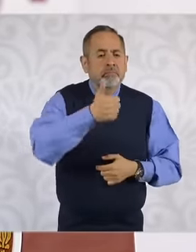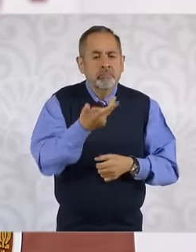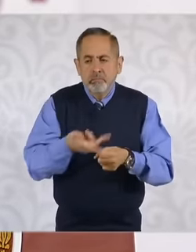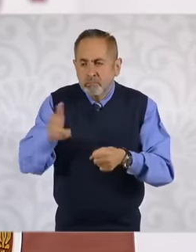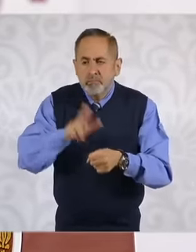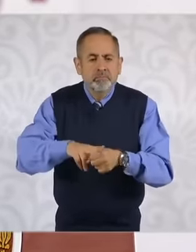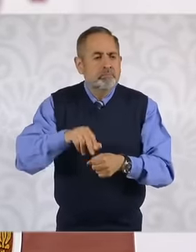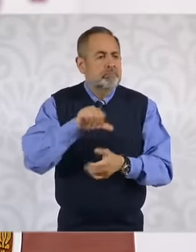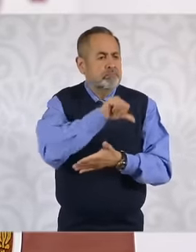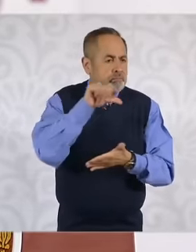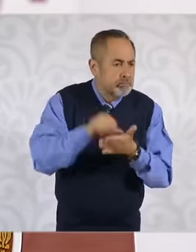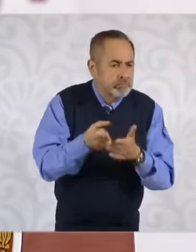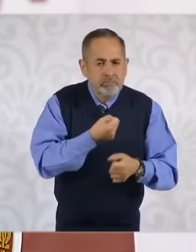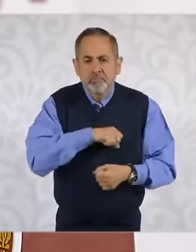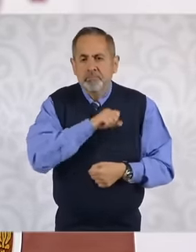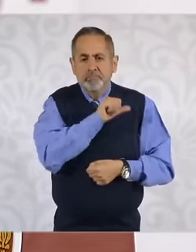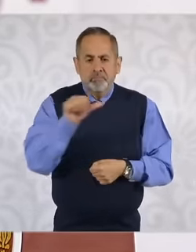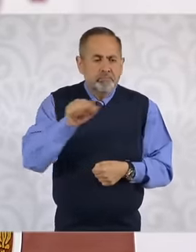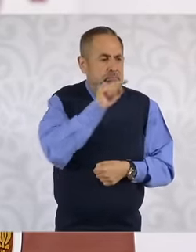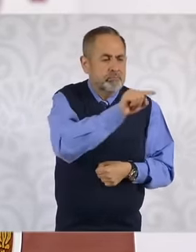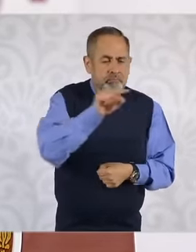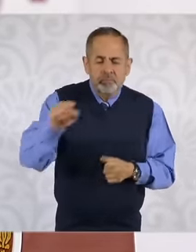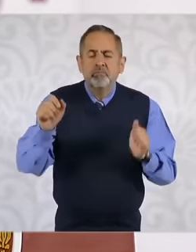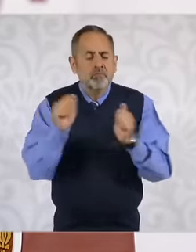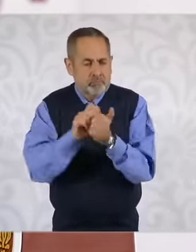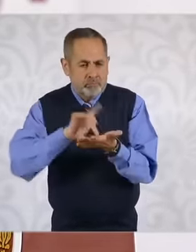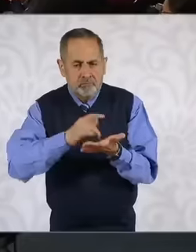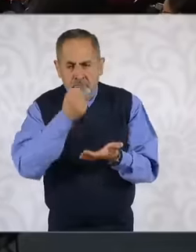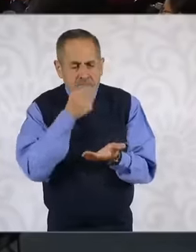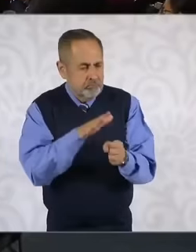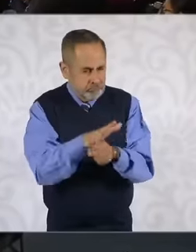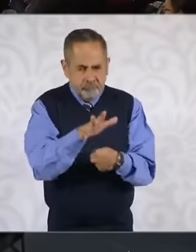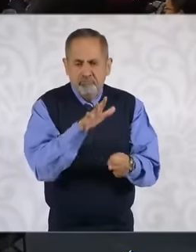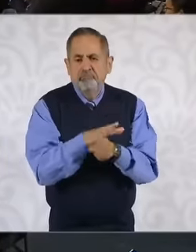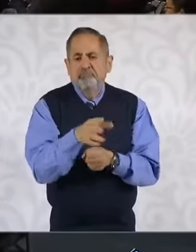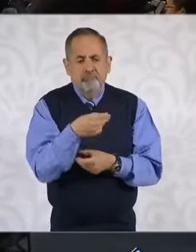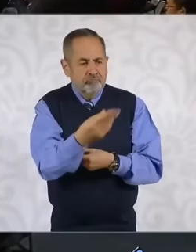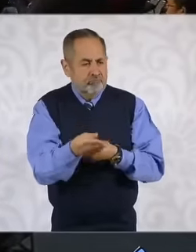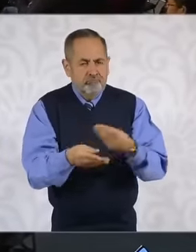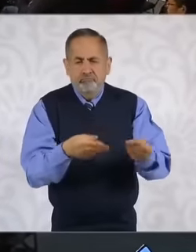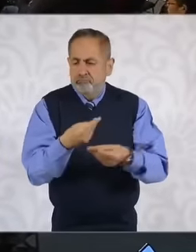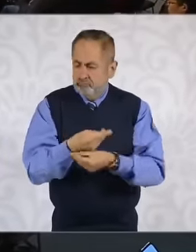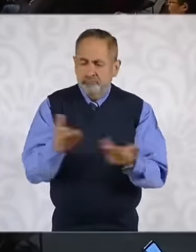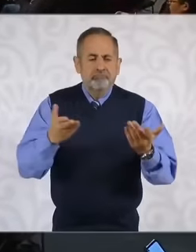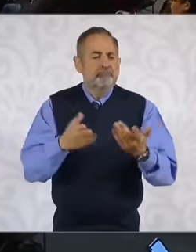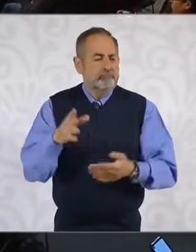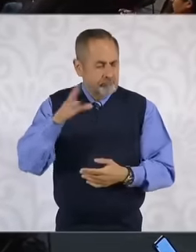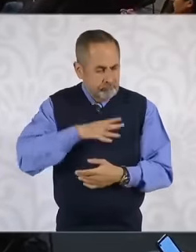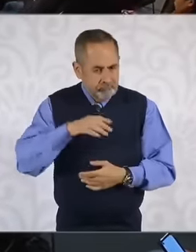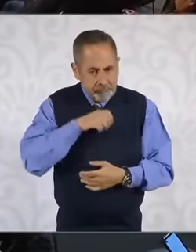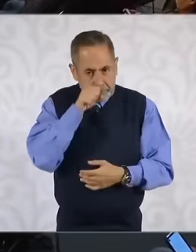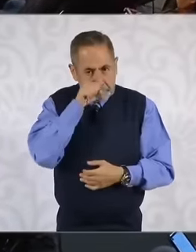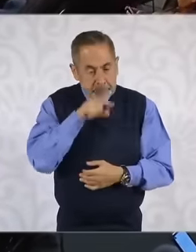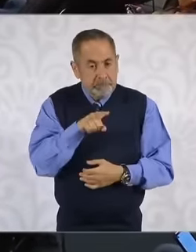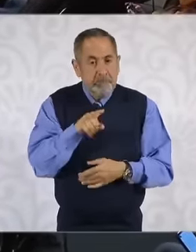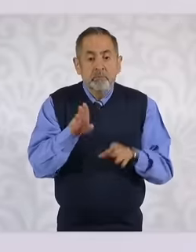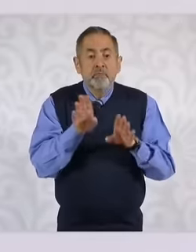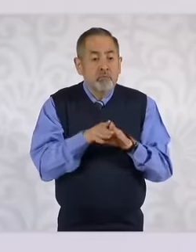Wellness Pharmacy, this is the medication that is needed and also what substitute is there for that medication?